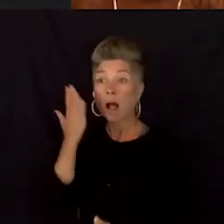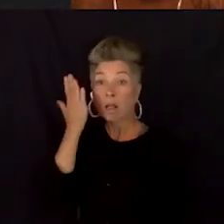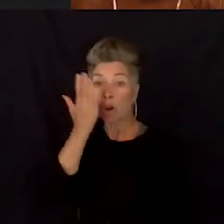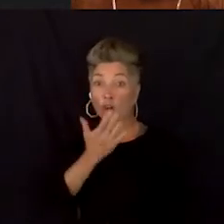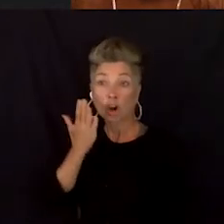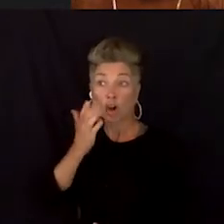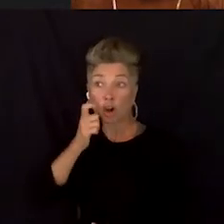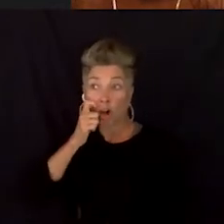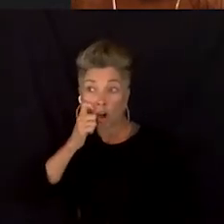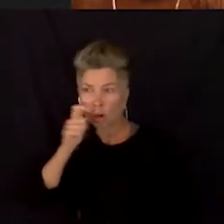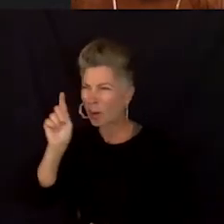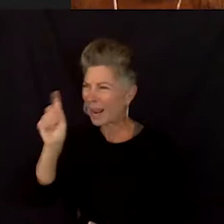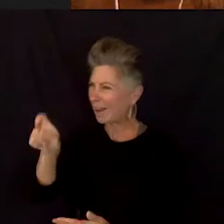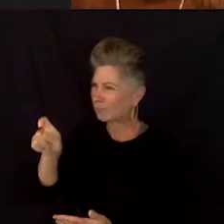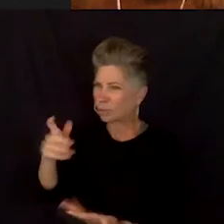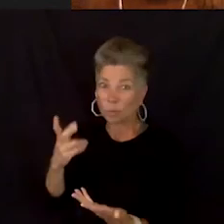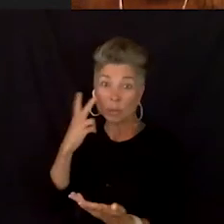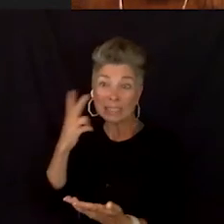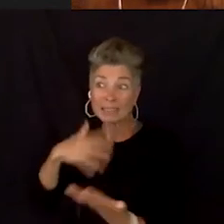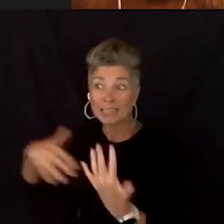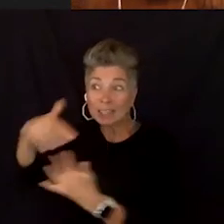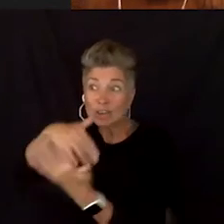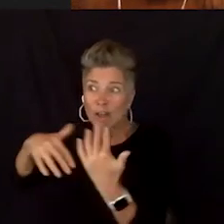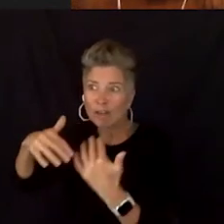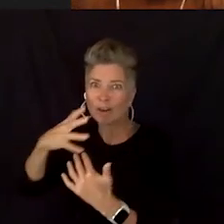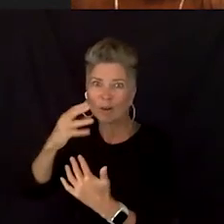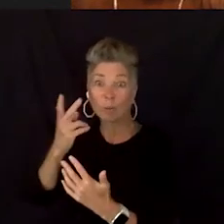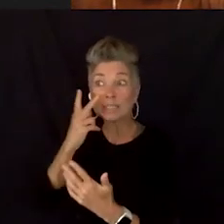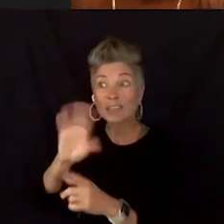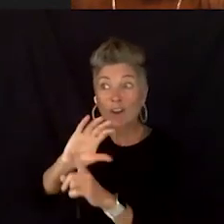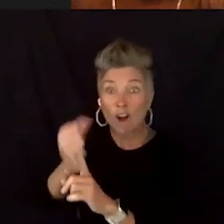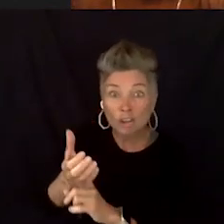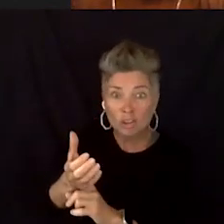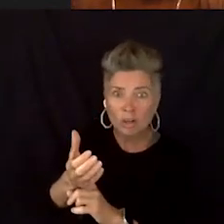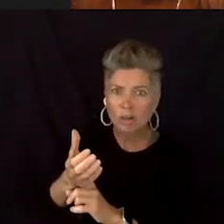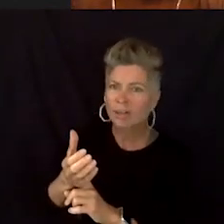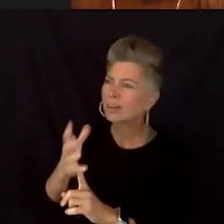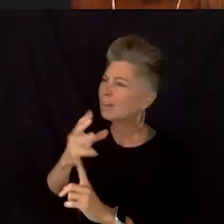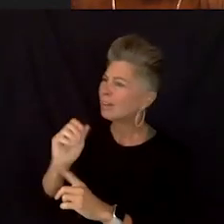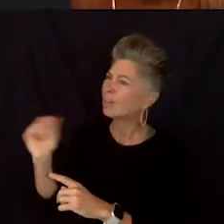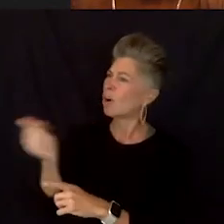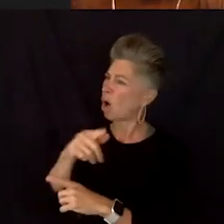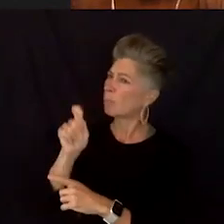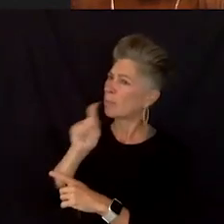We, we, we taking it all in, everybody's invited. Not just invited to the table, but they got purposeful seat at the table.